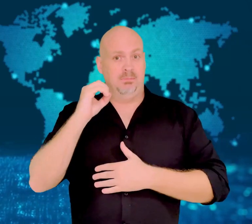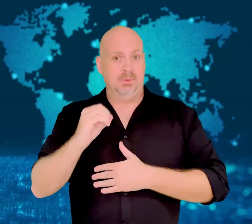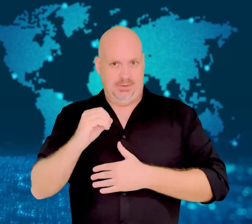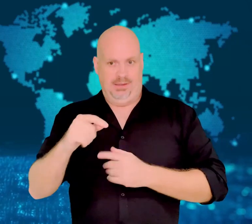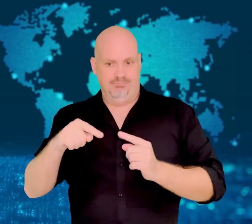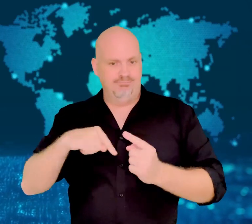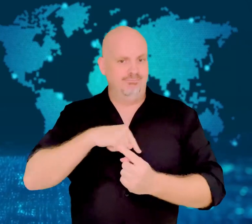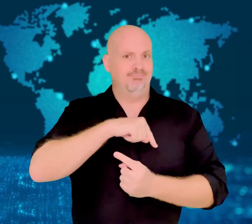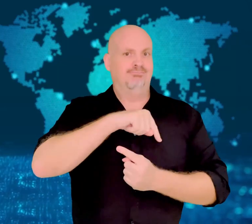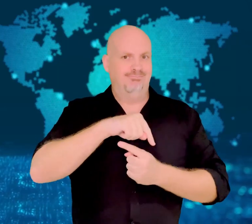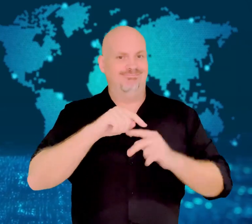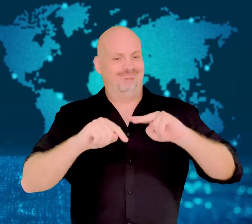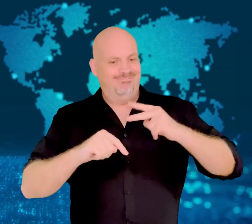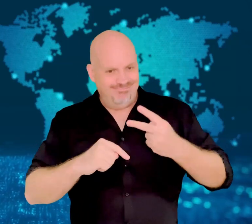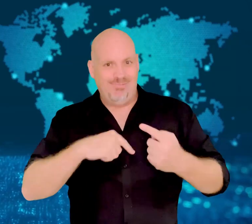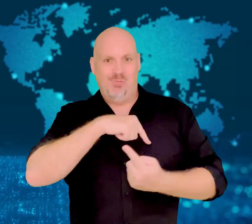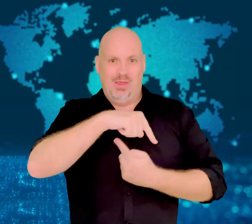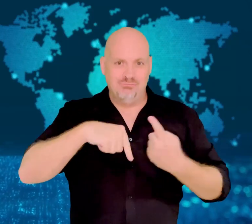and recycle at least 70% of plastics.